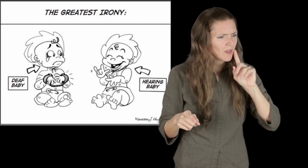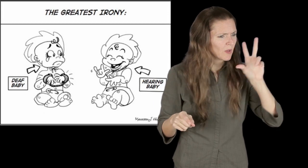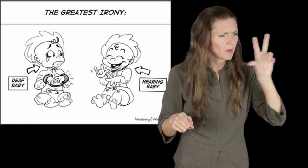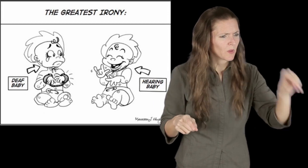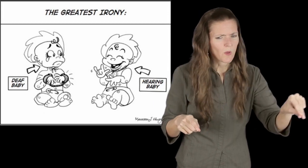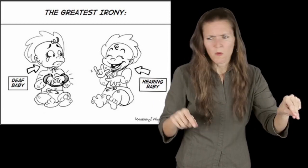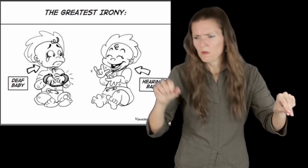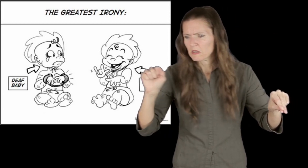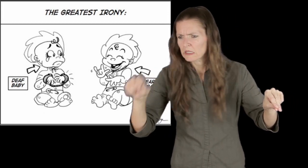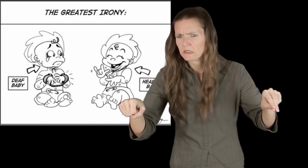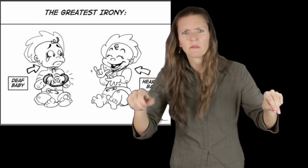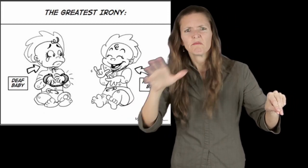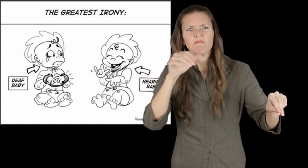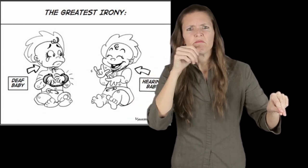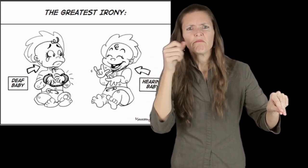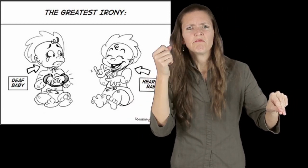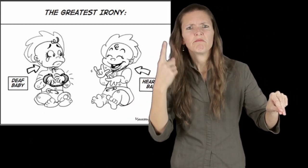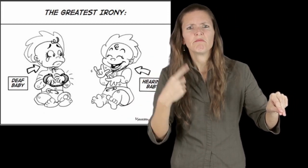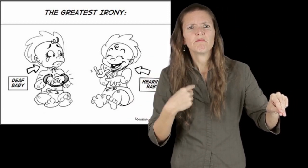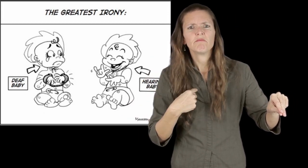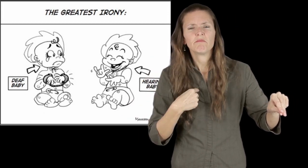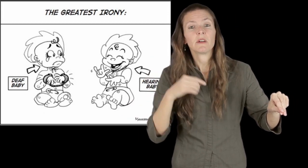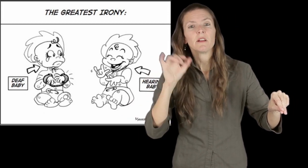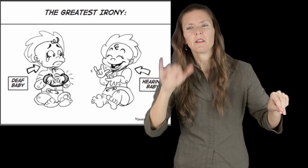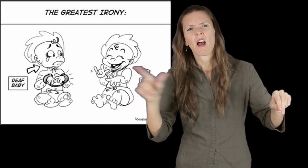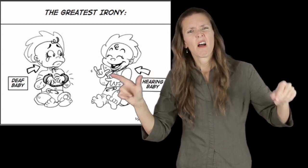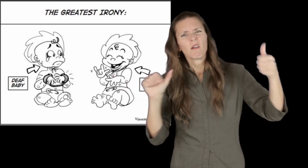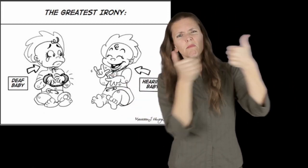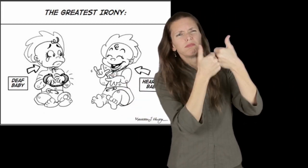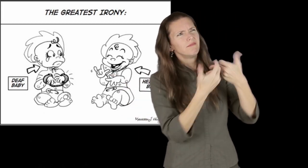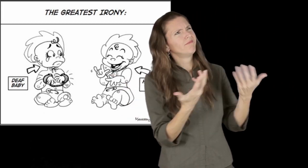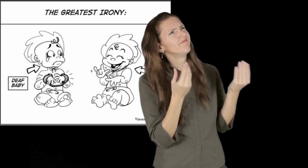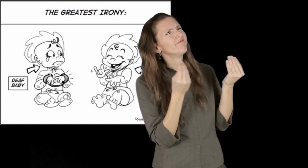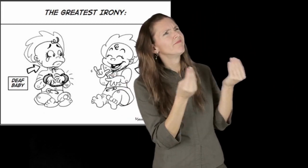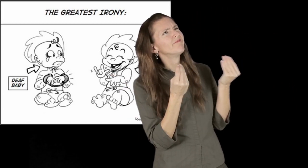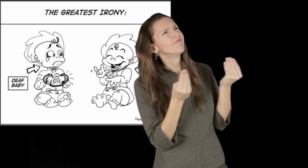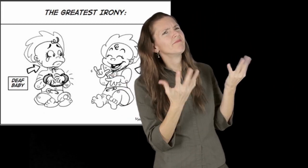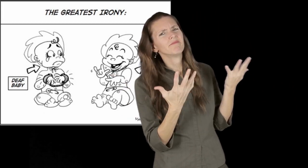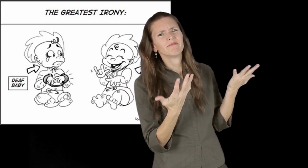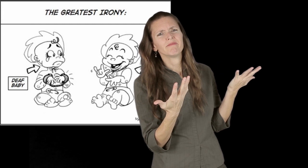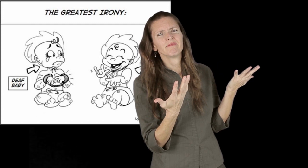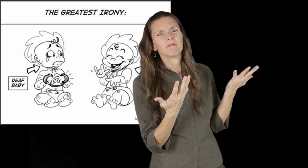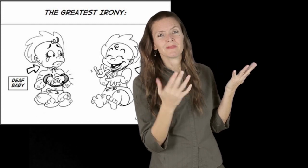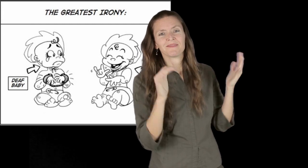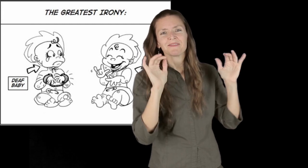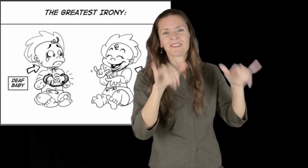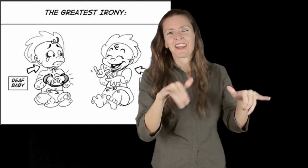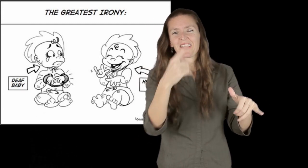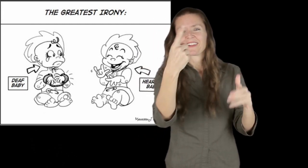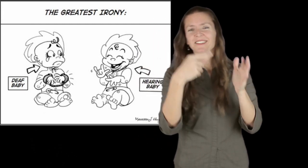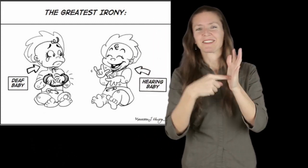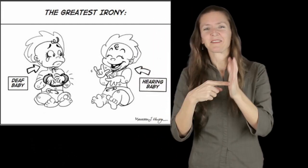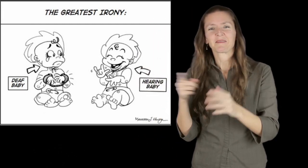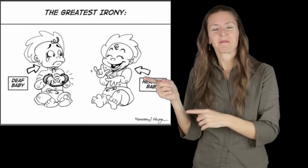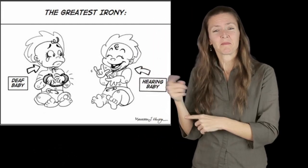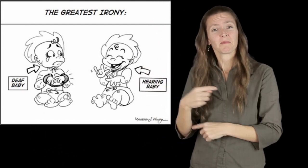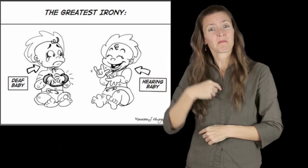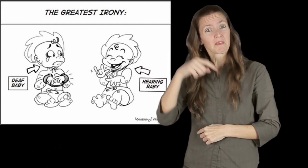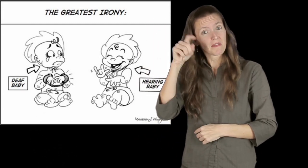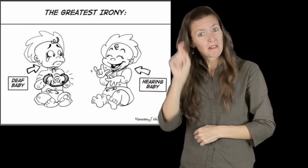And the hearing baby’s language development is encouraged via sign language, yet denied for the Deaf baby- and it truly does not make sense. Therefore, this illustration challenges this master narrative in a very clear way.